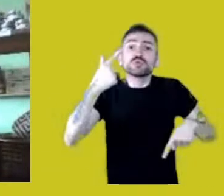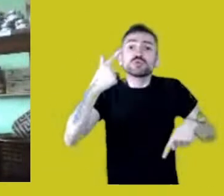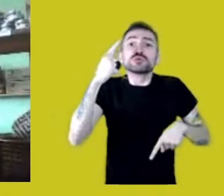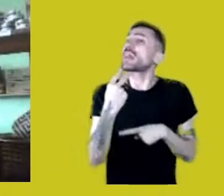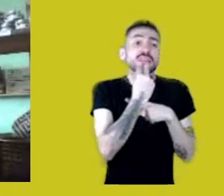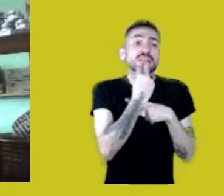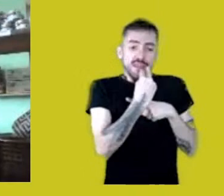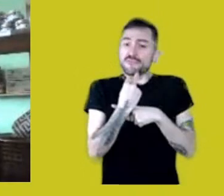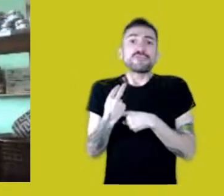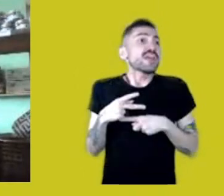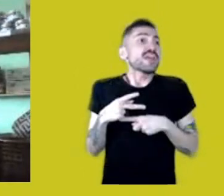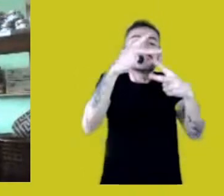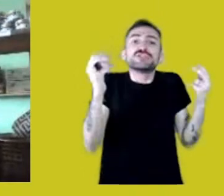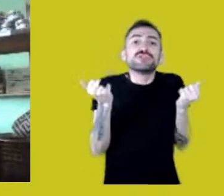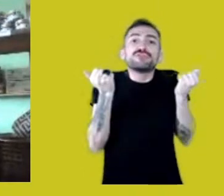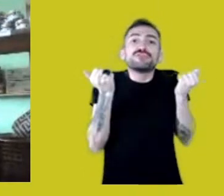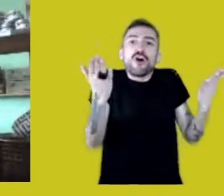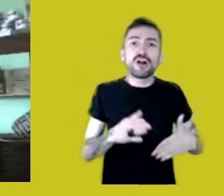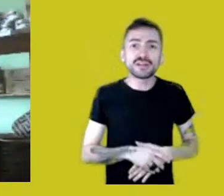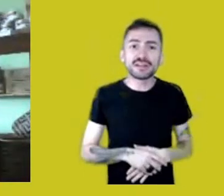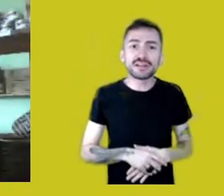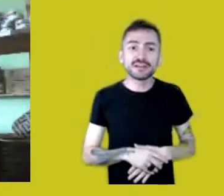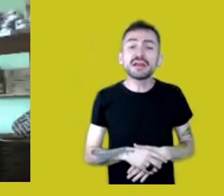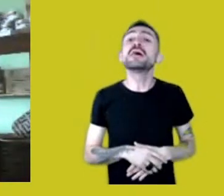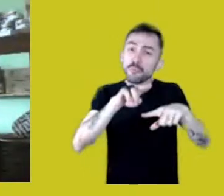It is in the name of these biomes that we’re here to speak.